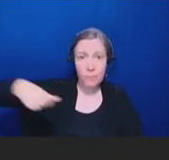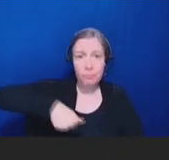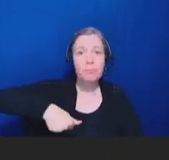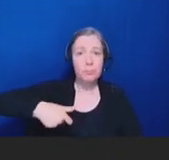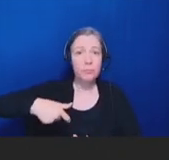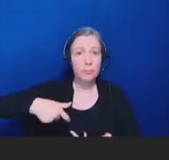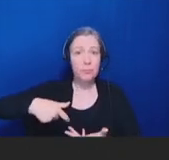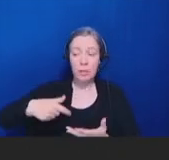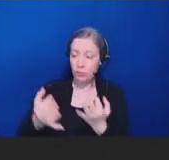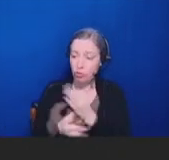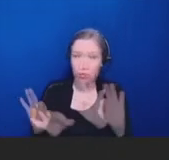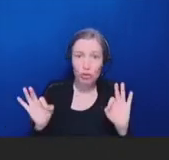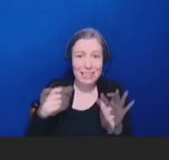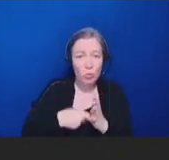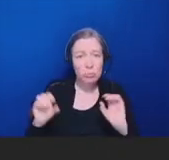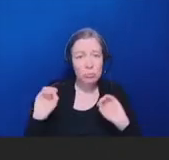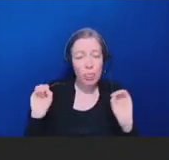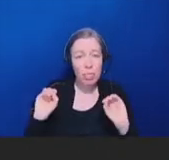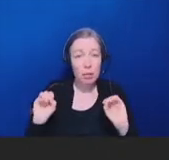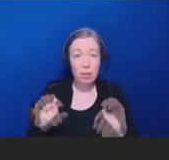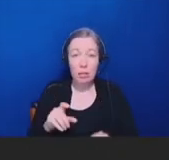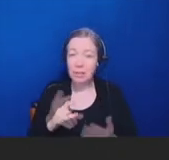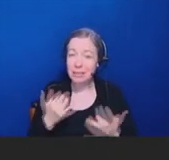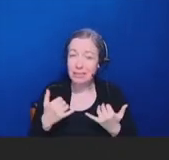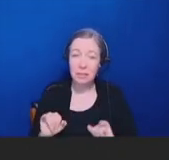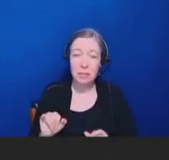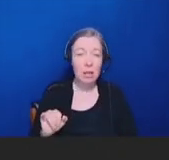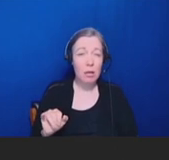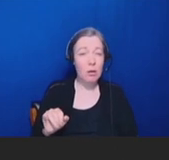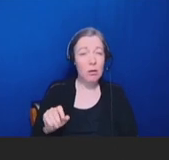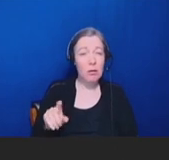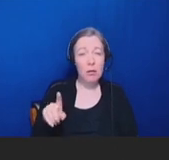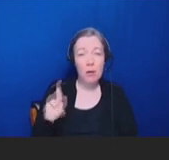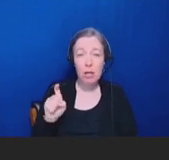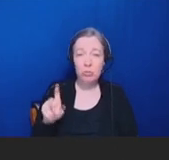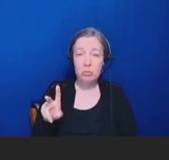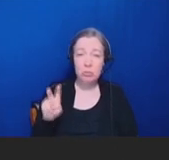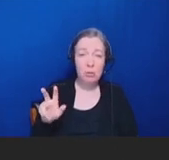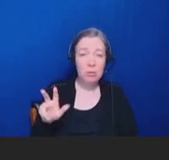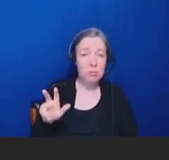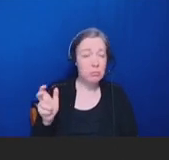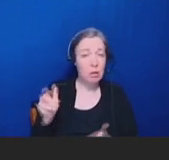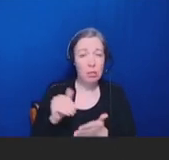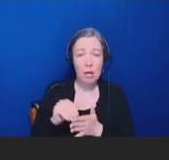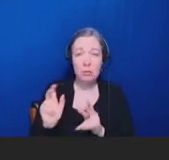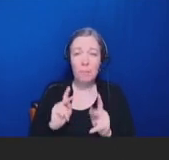were free, hundreds of thousands of people still died from this disease when simply staying